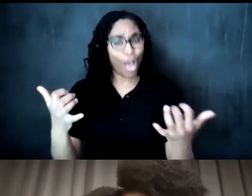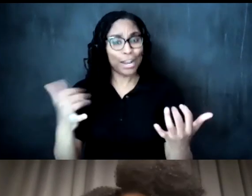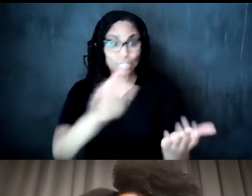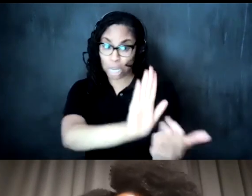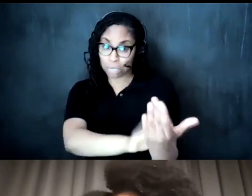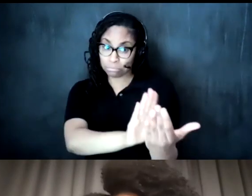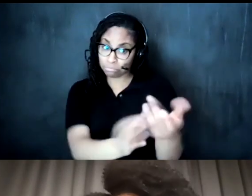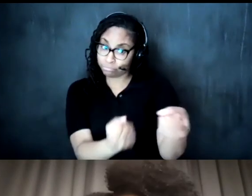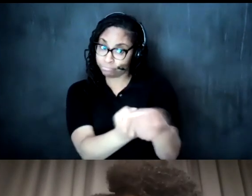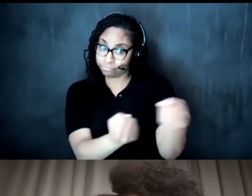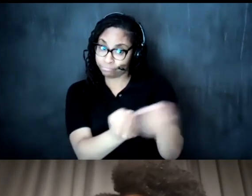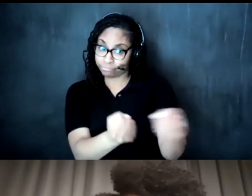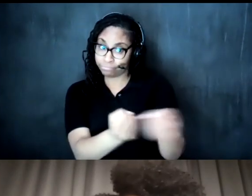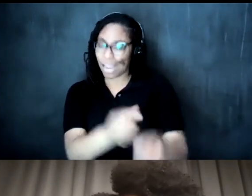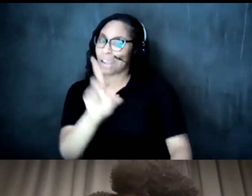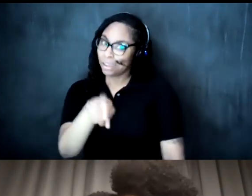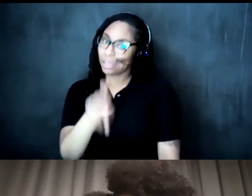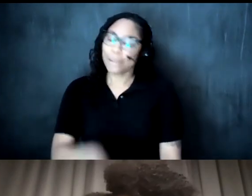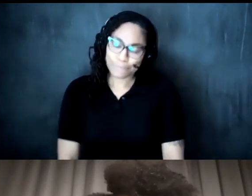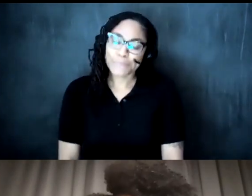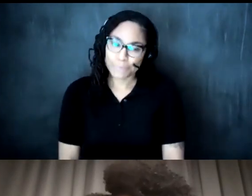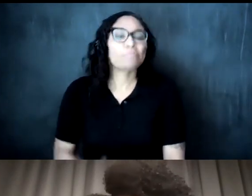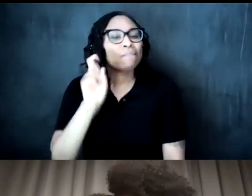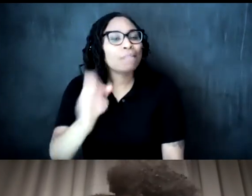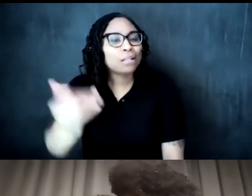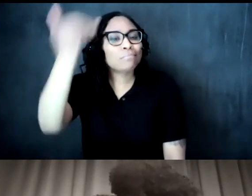is something that is needed um we we need the knowledge we need to share it and spread it so